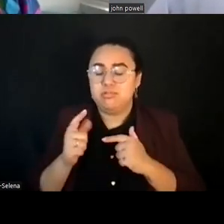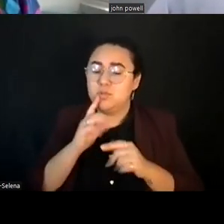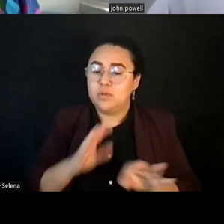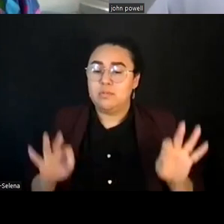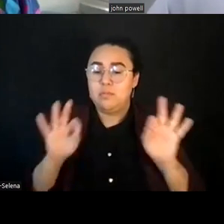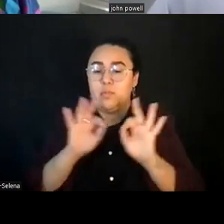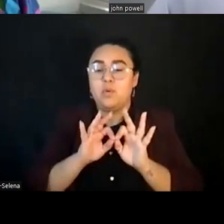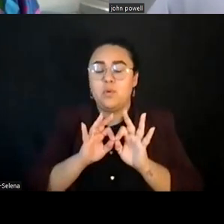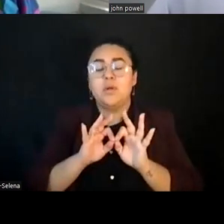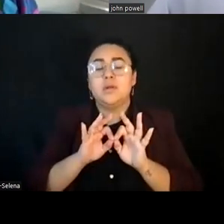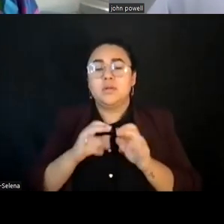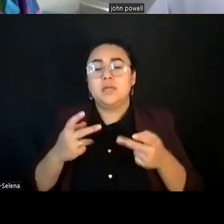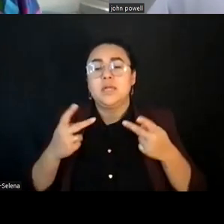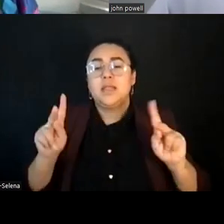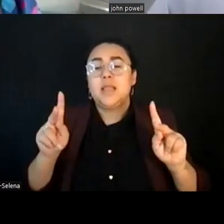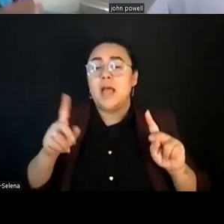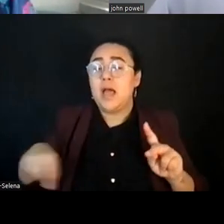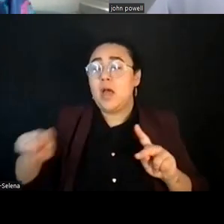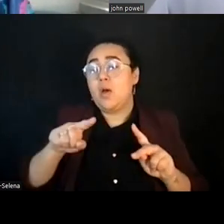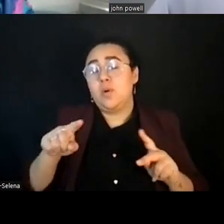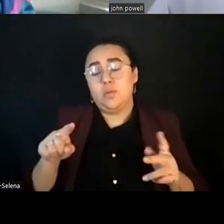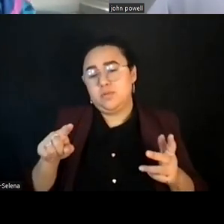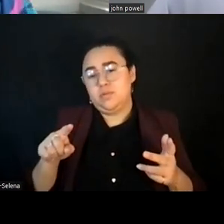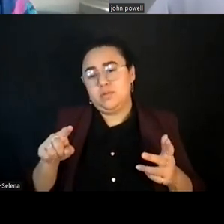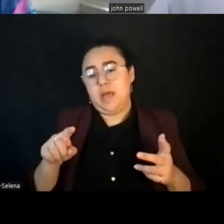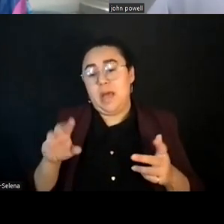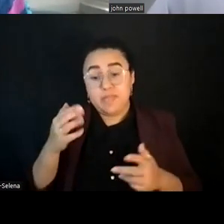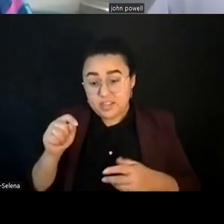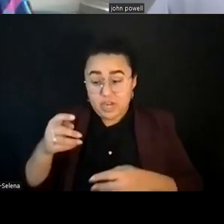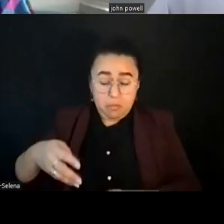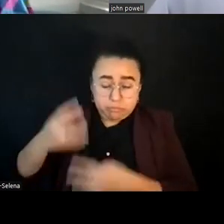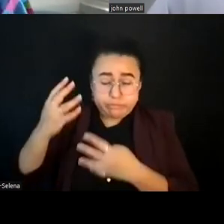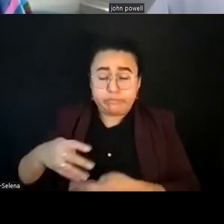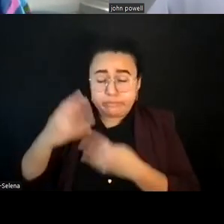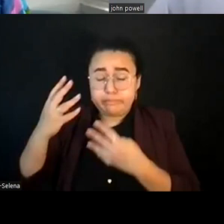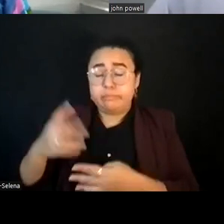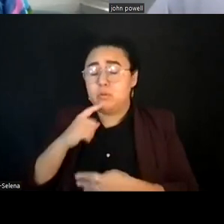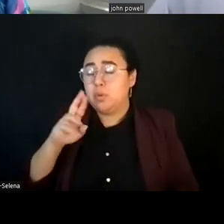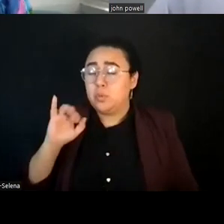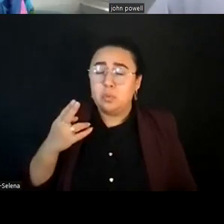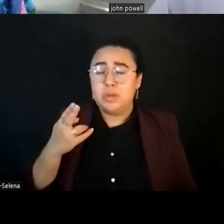give some space for all of that. Chat is just so much richness there too. It's so beautiful.